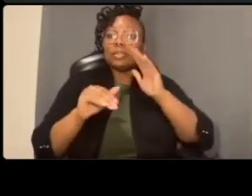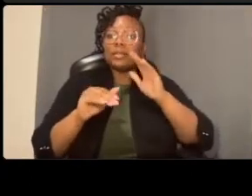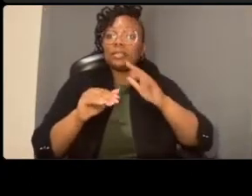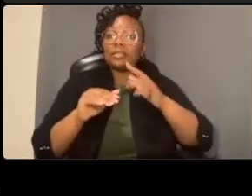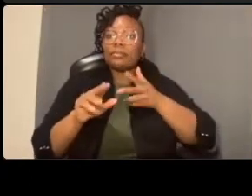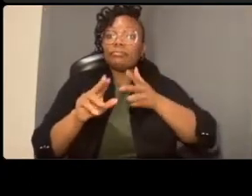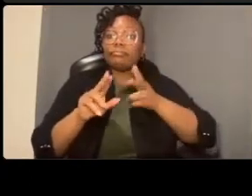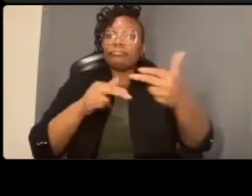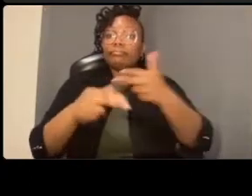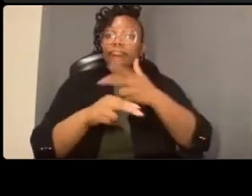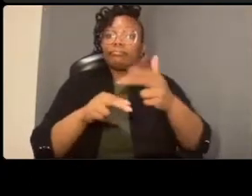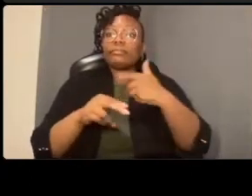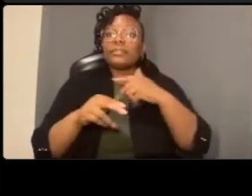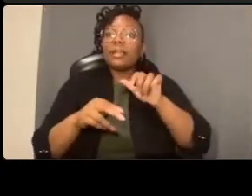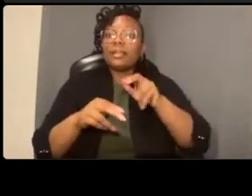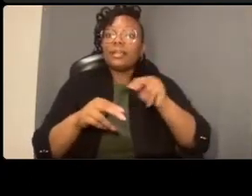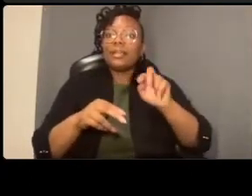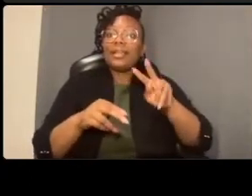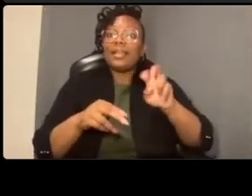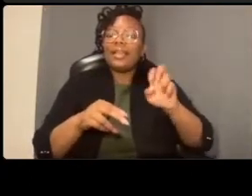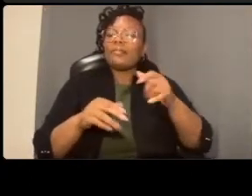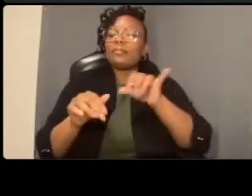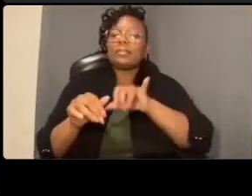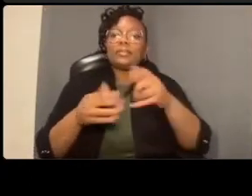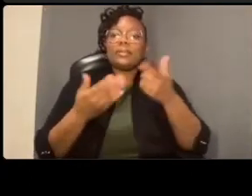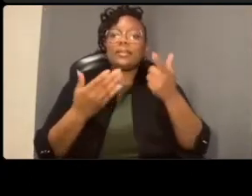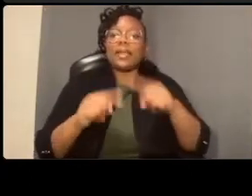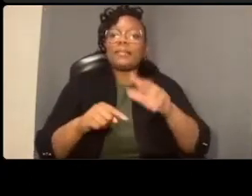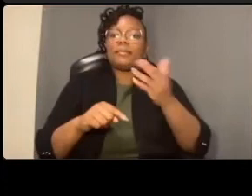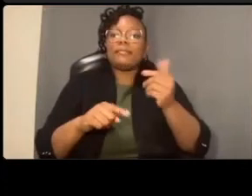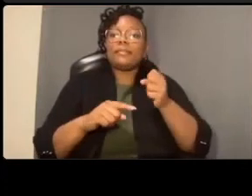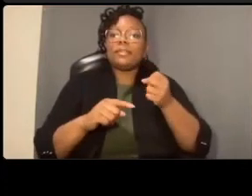go up and down that street and i'm wondering especially in that area there's a much younger